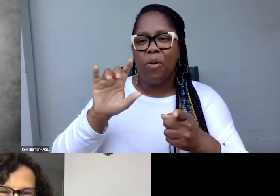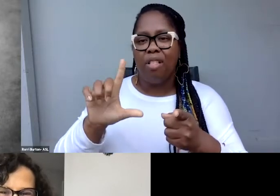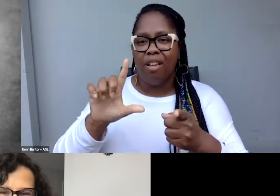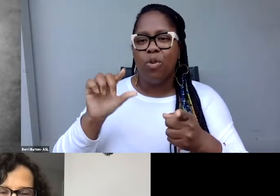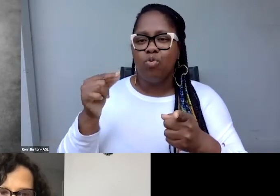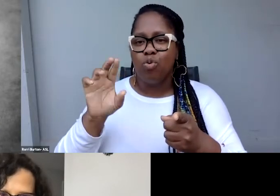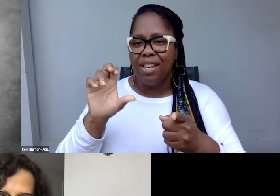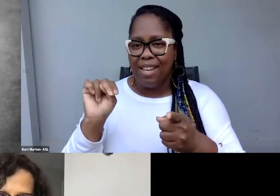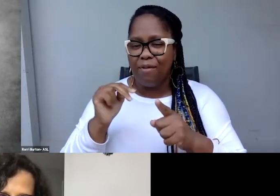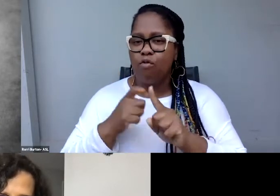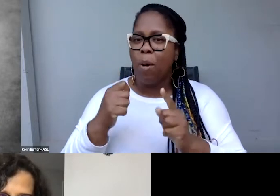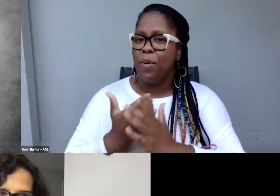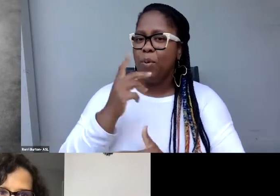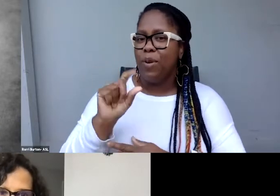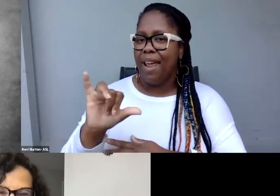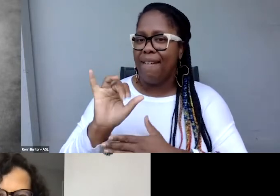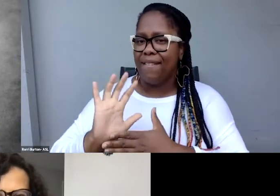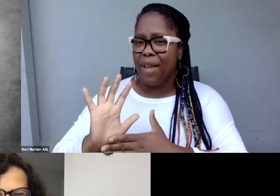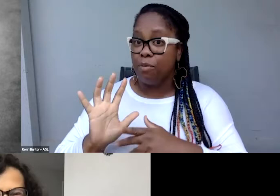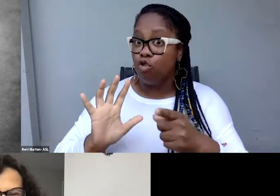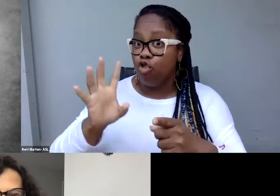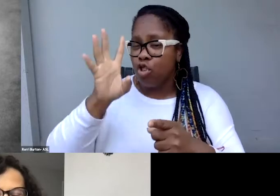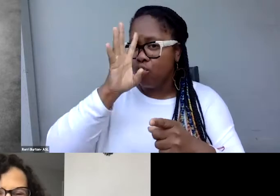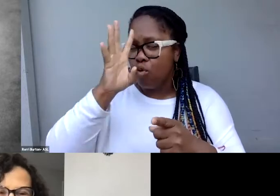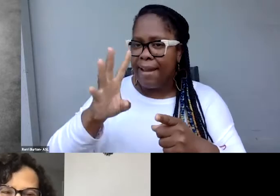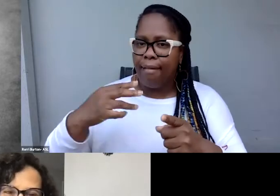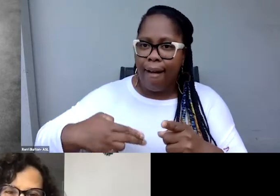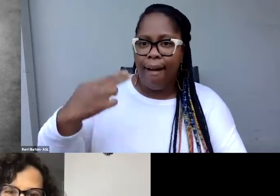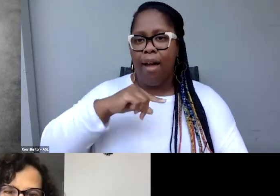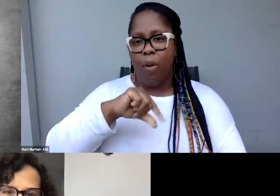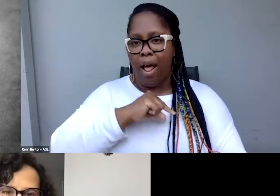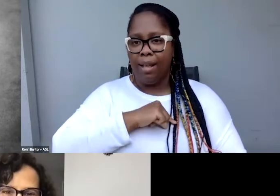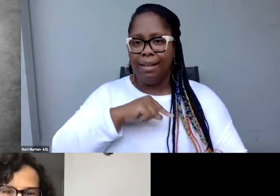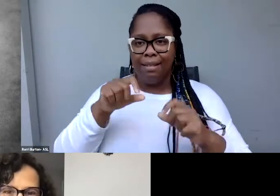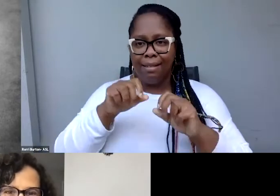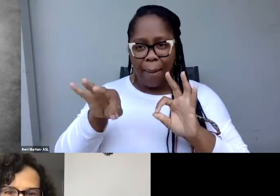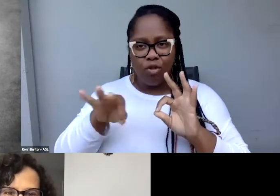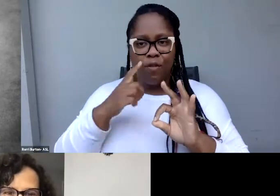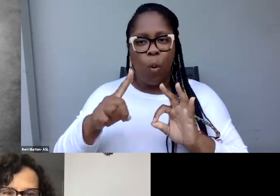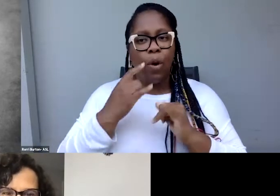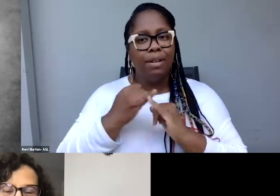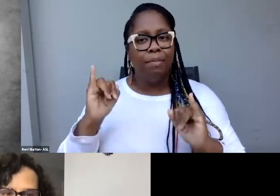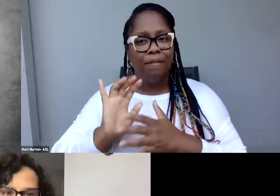Cheryl creates high quality captions for independent films. I'm super interested to dig into the nitty gritty